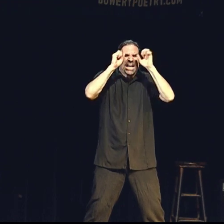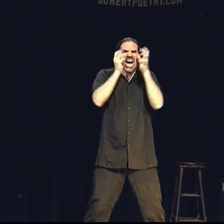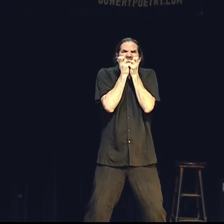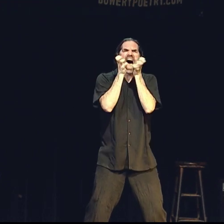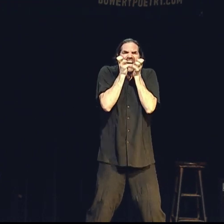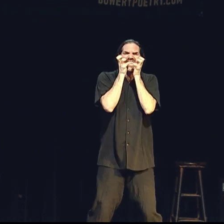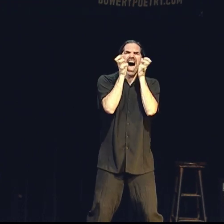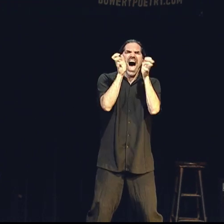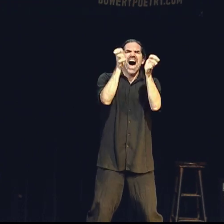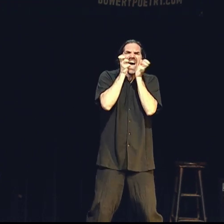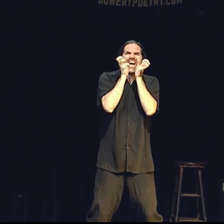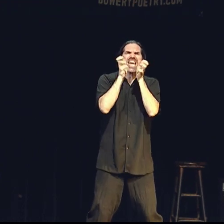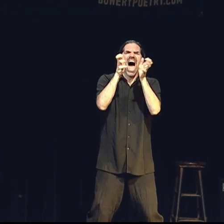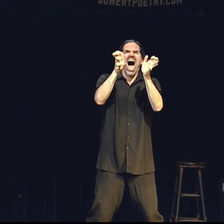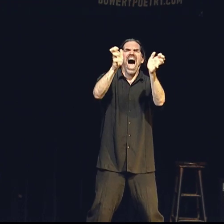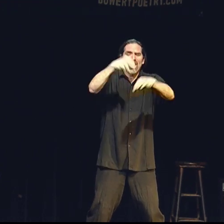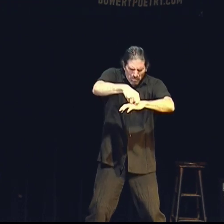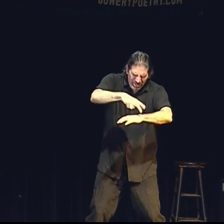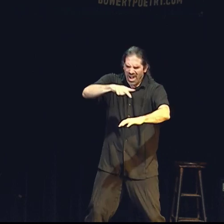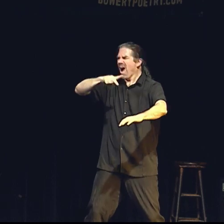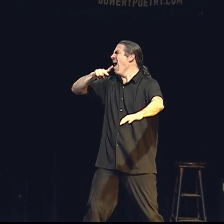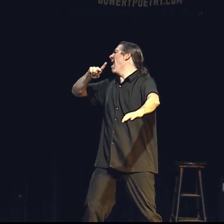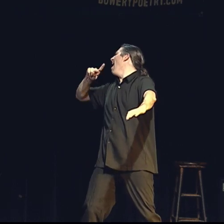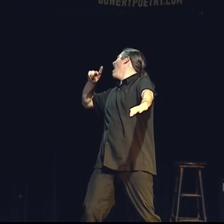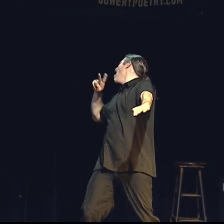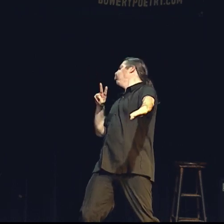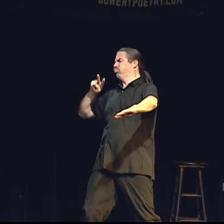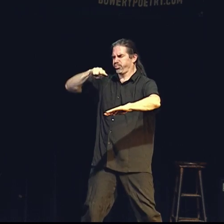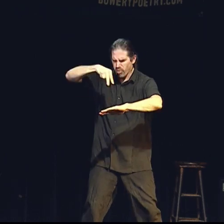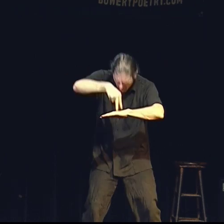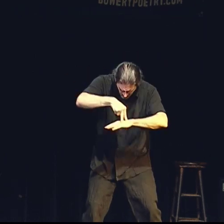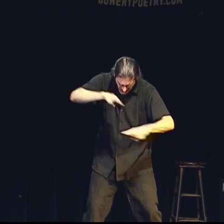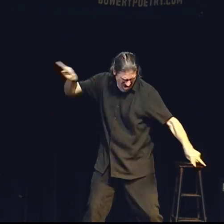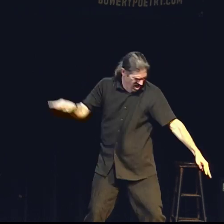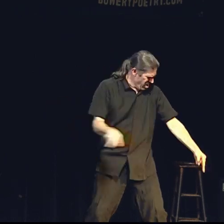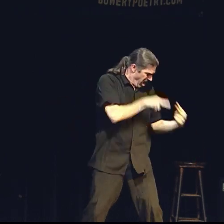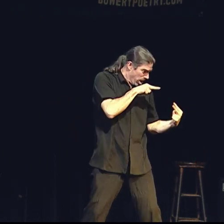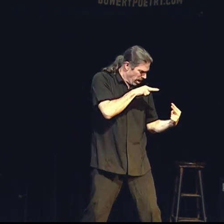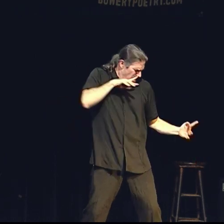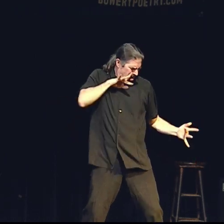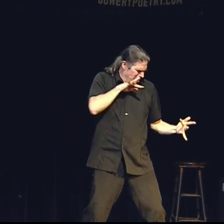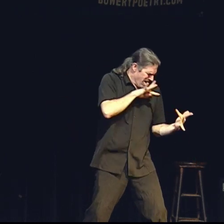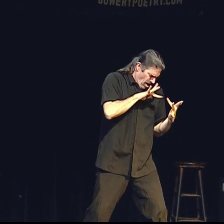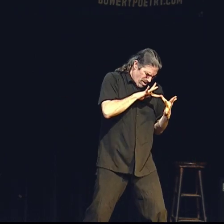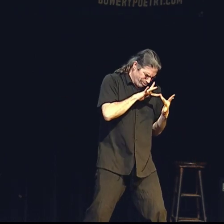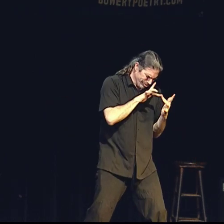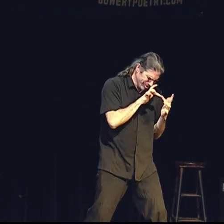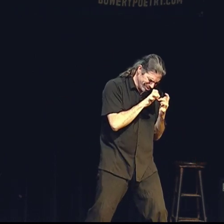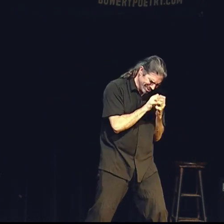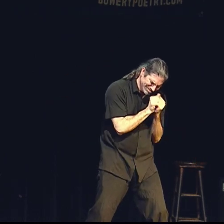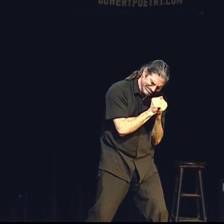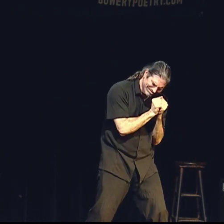His cries blast his father off his feet He lands Their eyes fuse